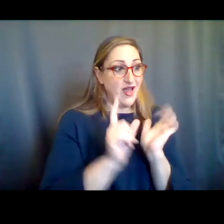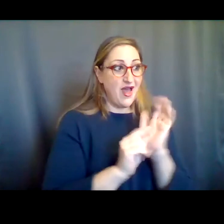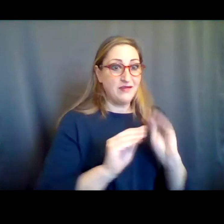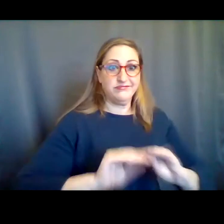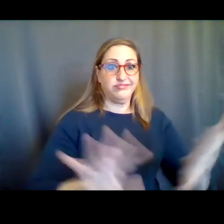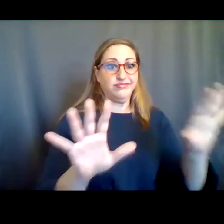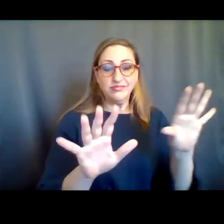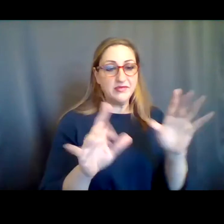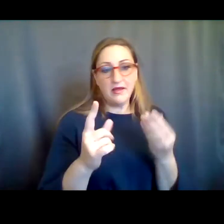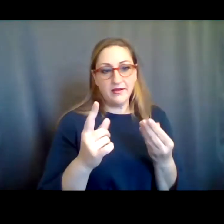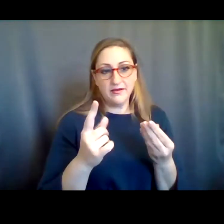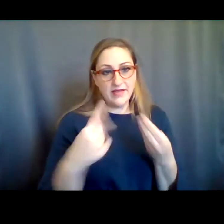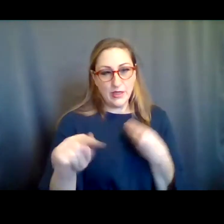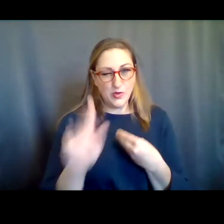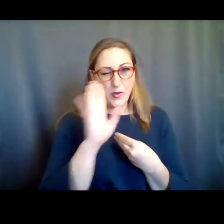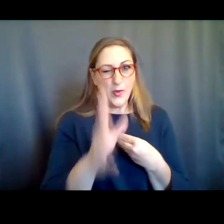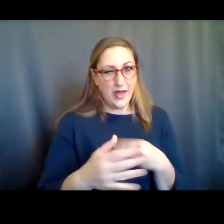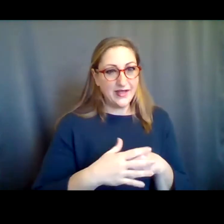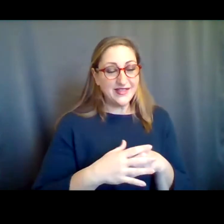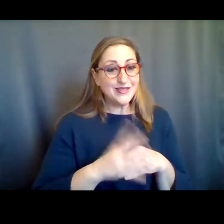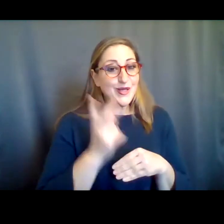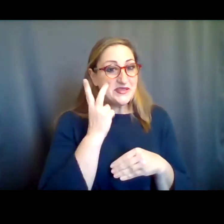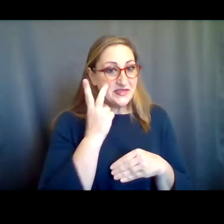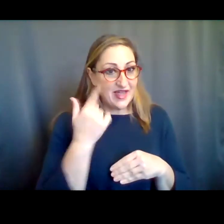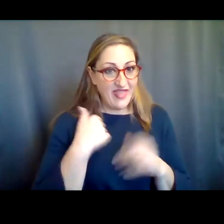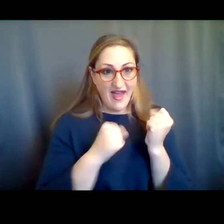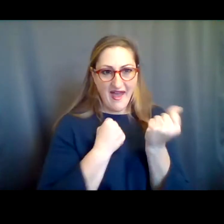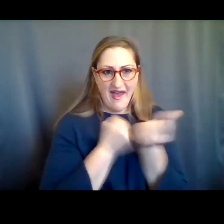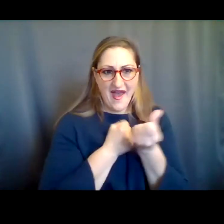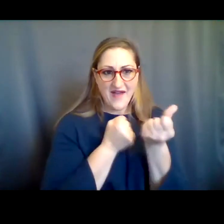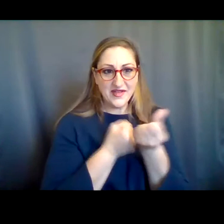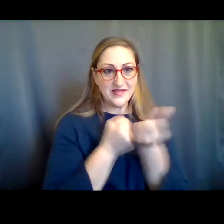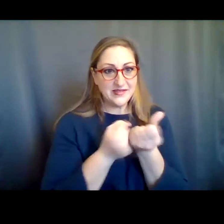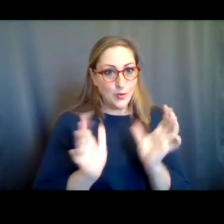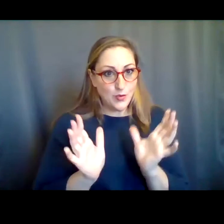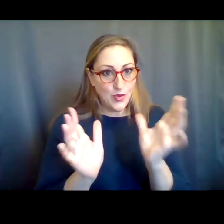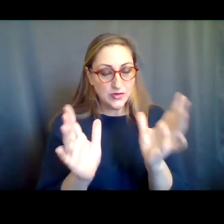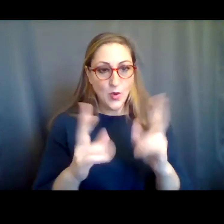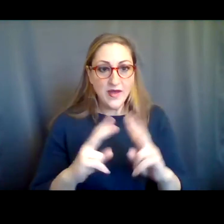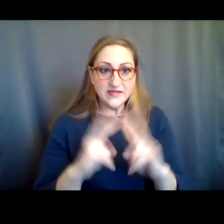beginning next week. So keep an eye on that advocacy push, it's really important for our sector